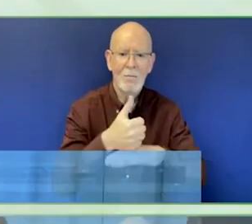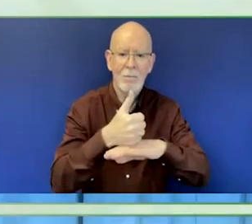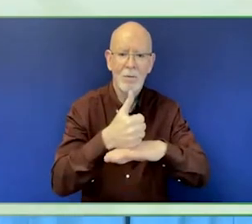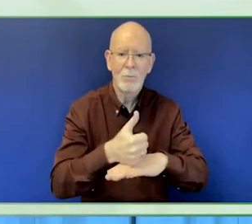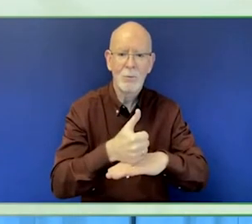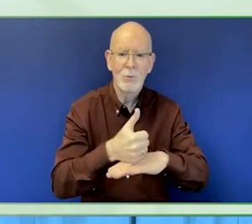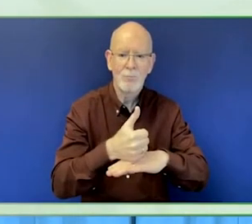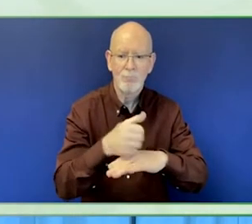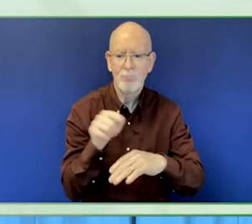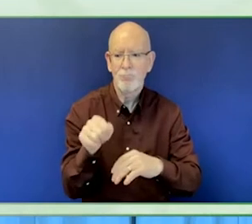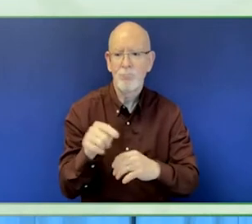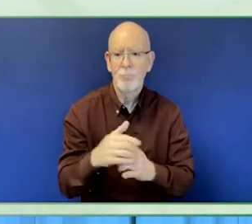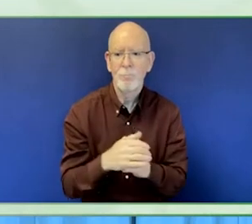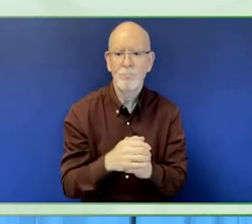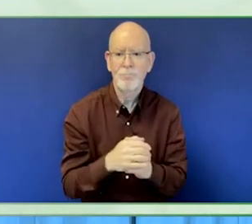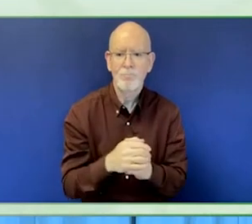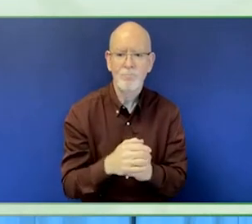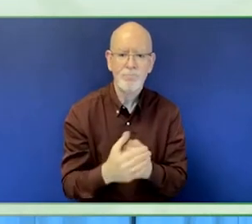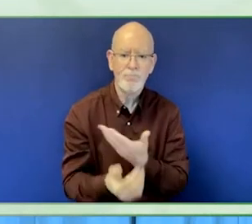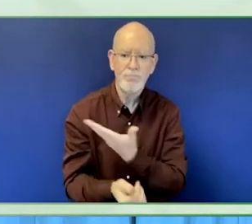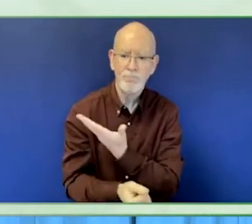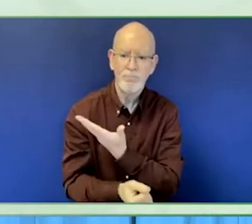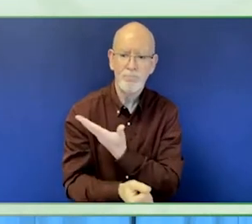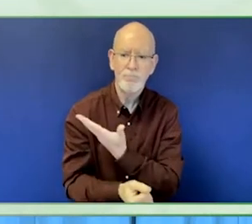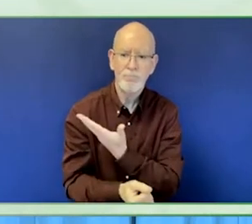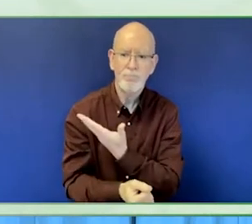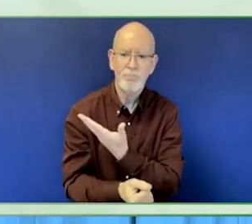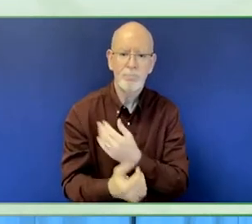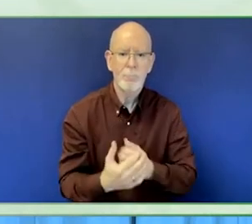I'm the general manager of the Sabanci foundation from Turkey.